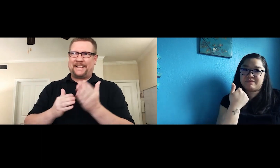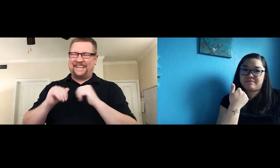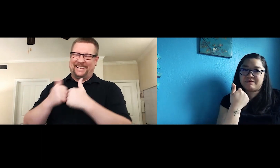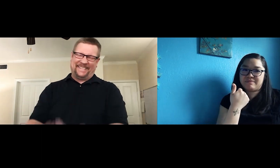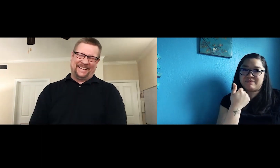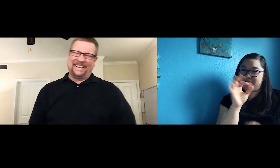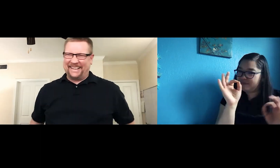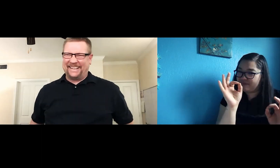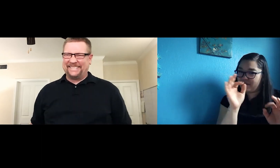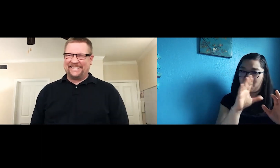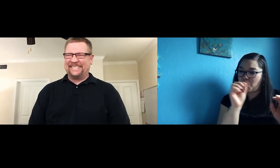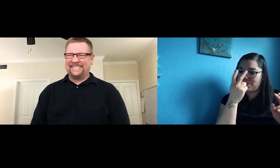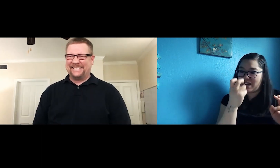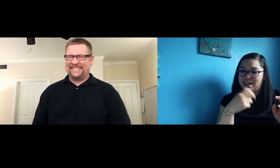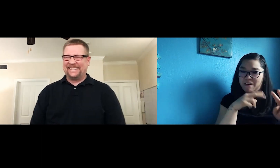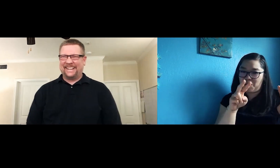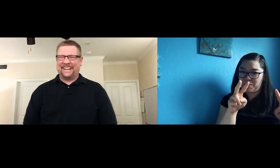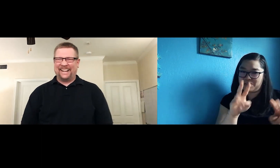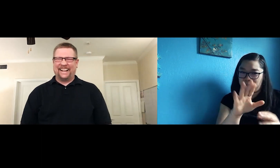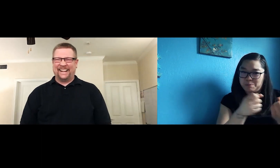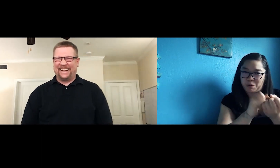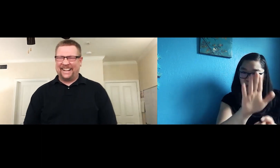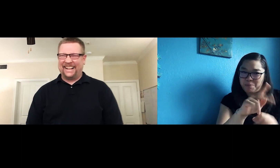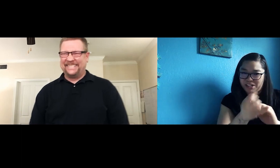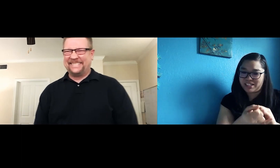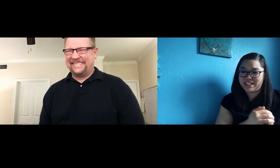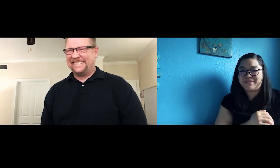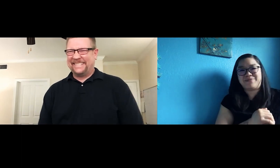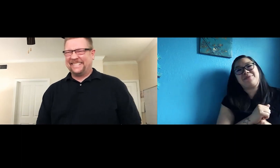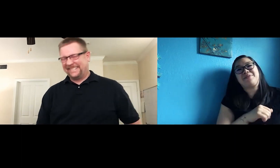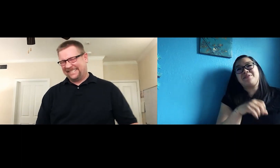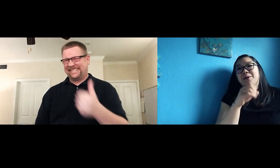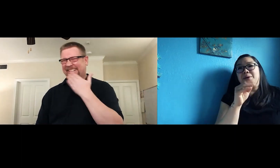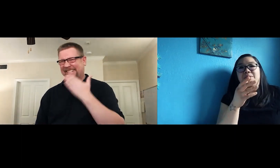]Ok, just checking. Ok, great. And I have no doubt. I look forward to supporting your project. Thank you.